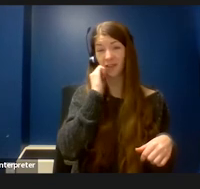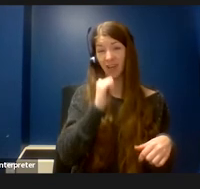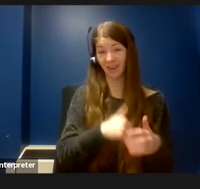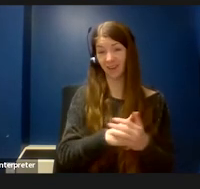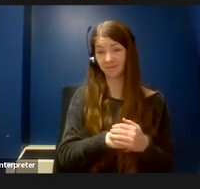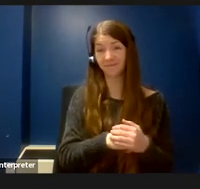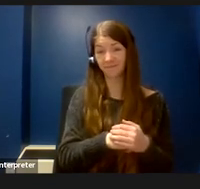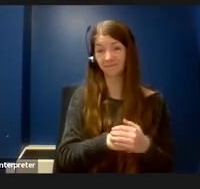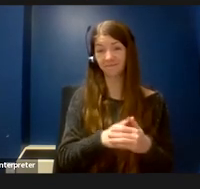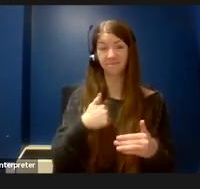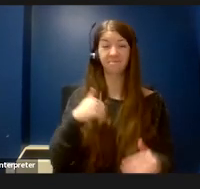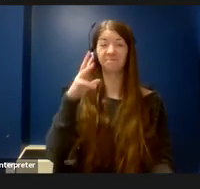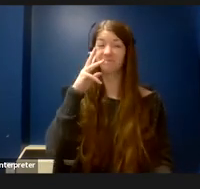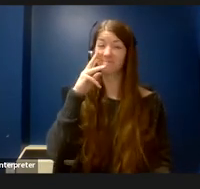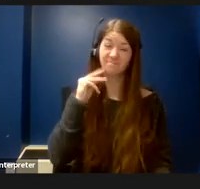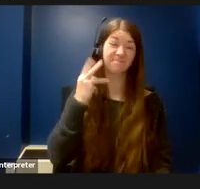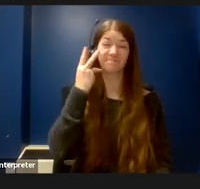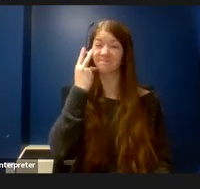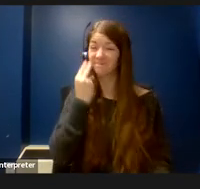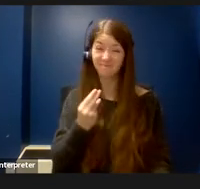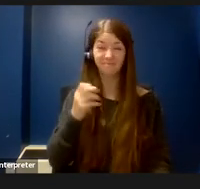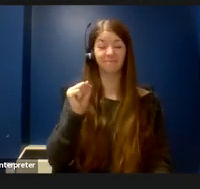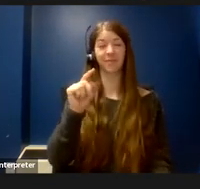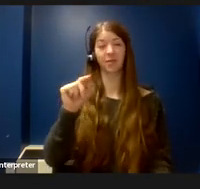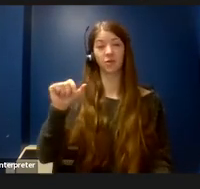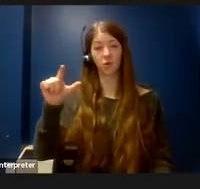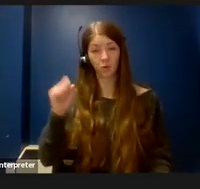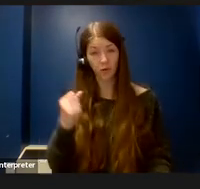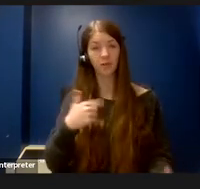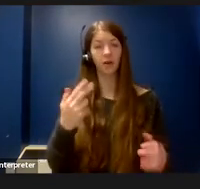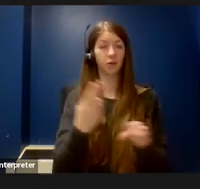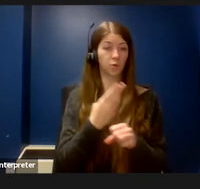I’m very familiar with the stools I use. I know where the edge of the stool is